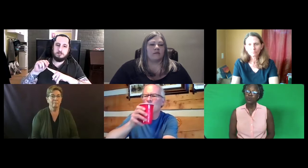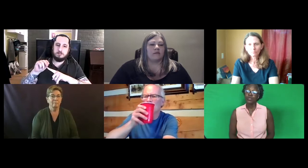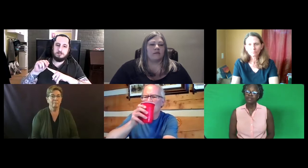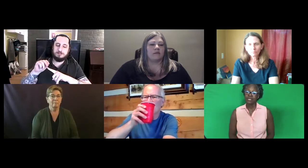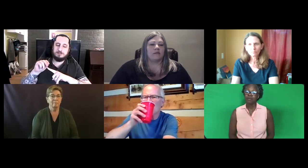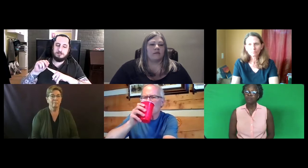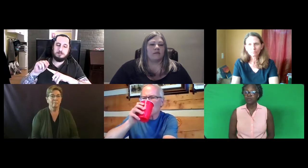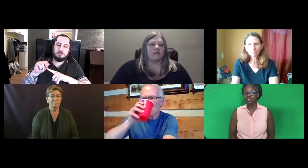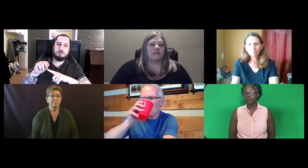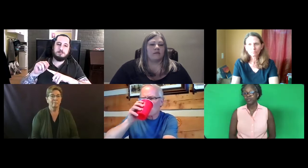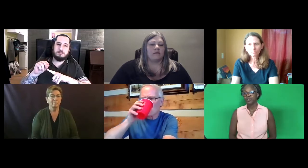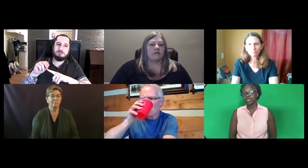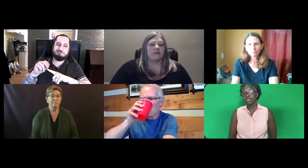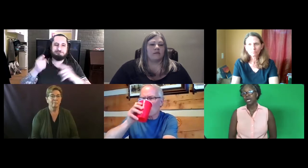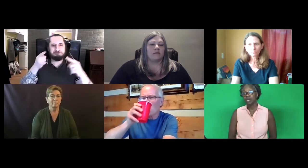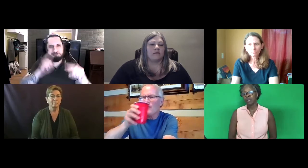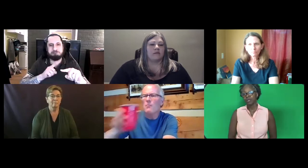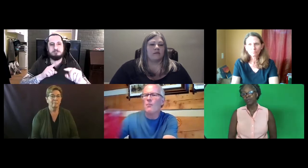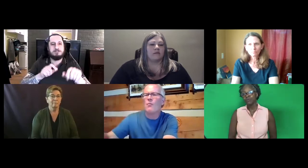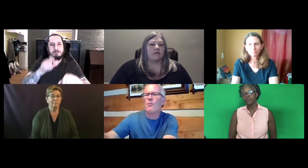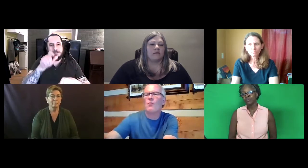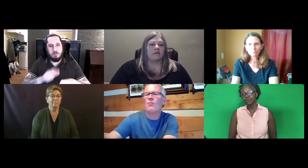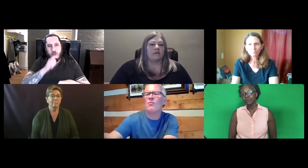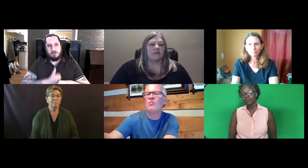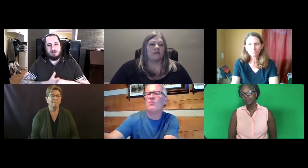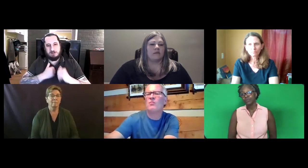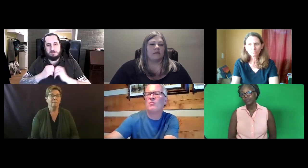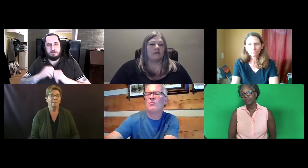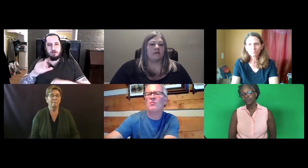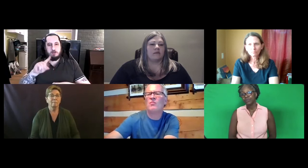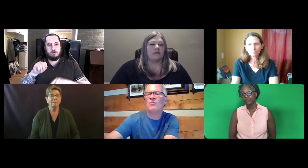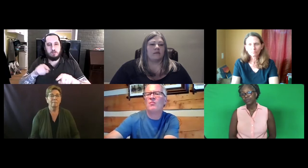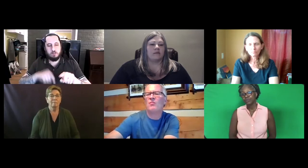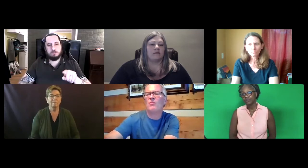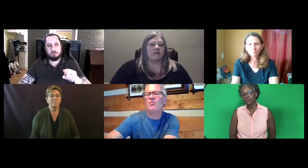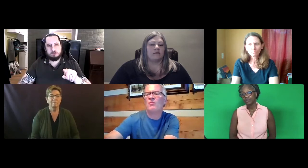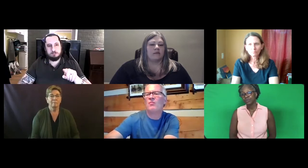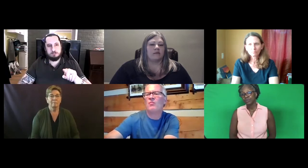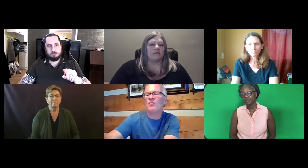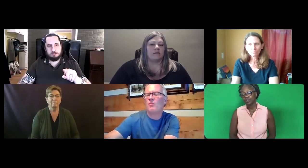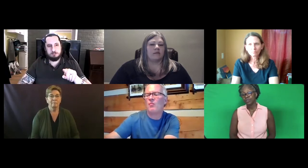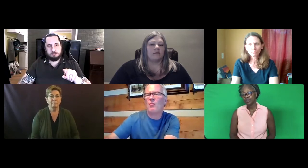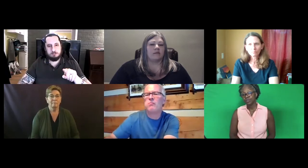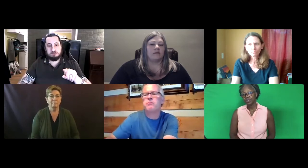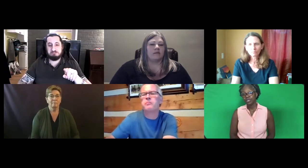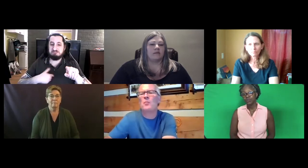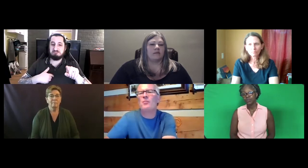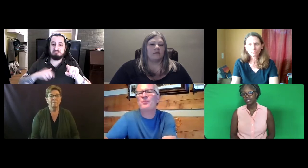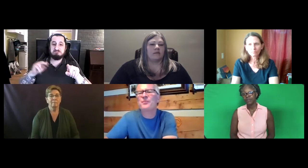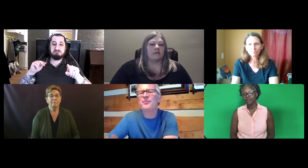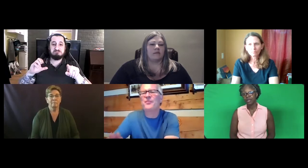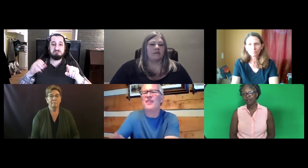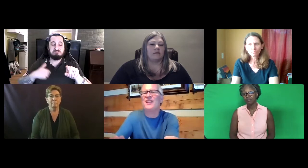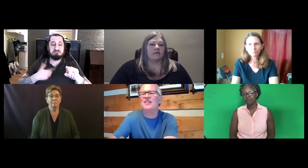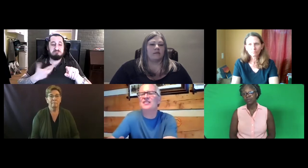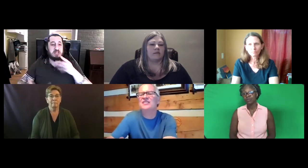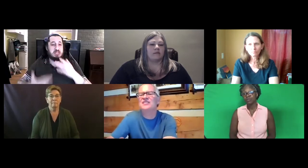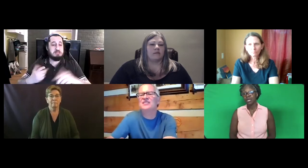We have to think about interpreters in Colorado, those who live in Colorado.